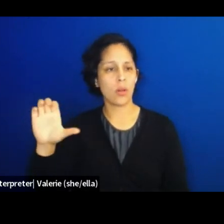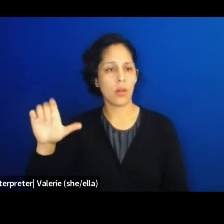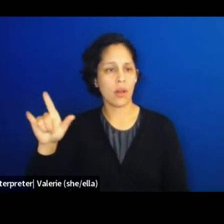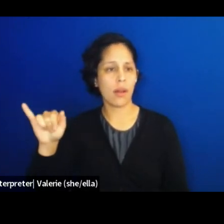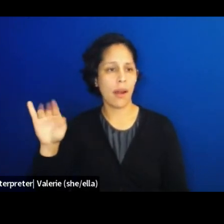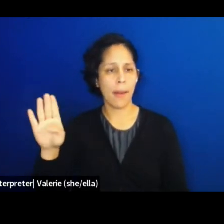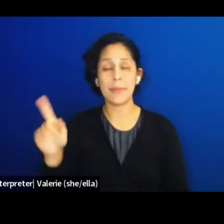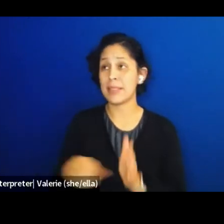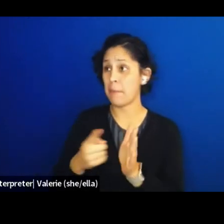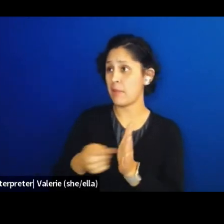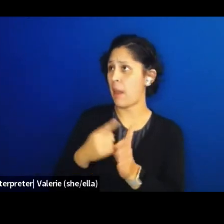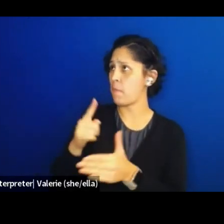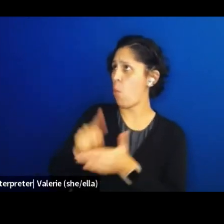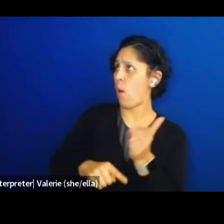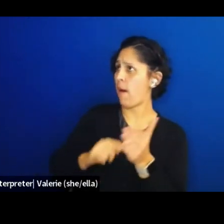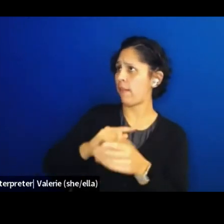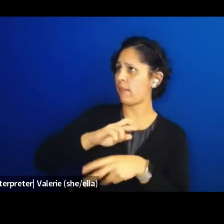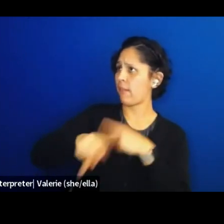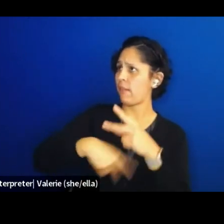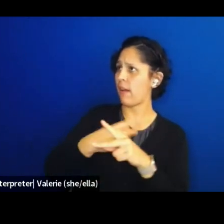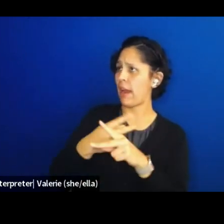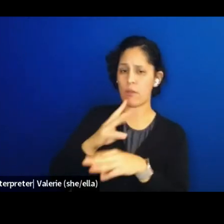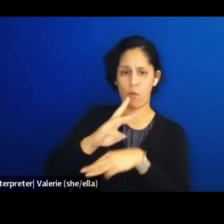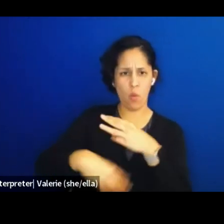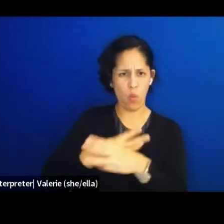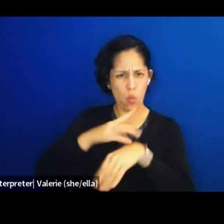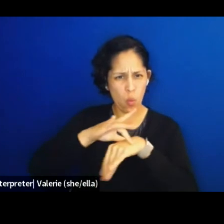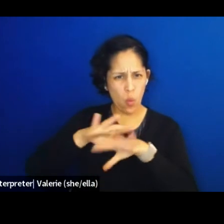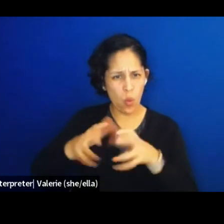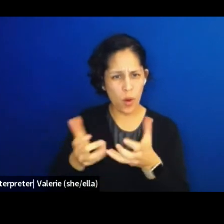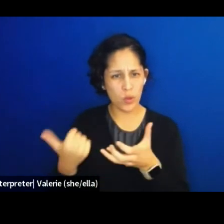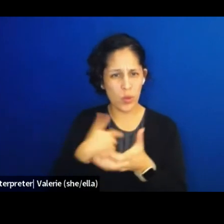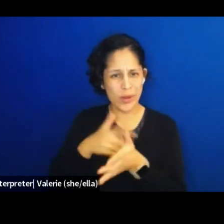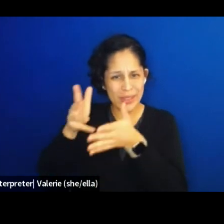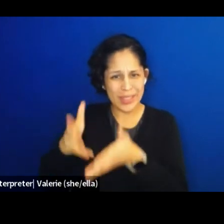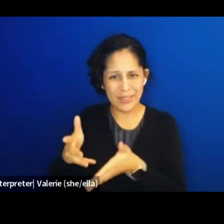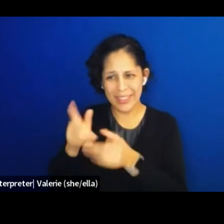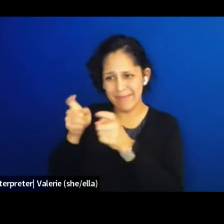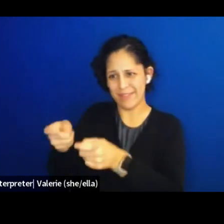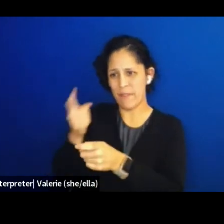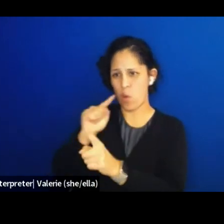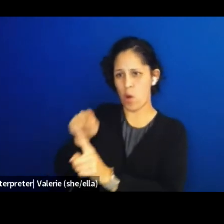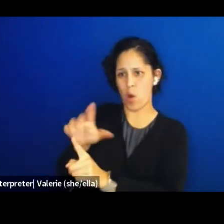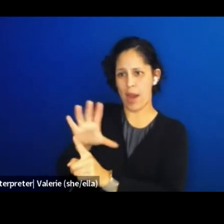for her and for her peers. And it's personal because this next session